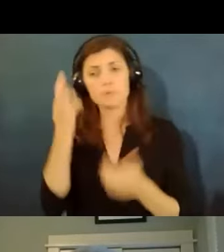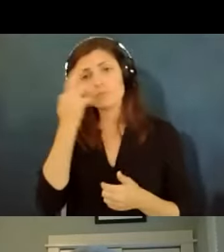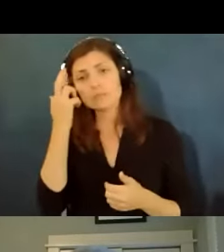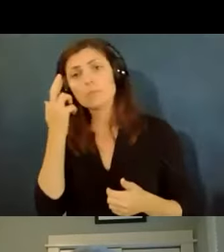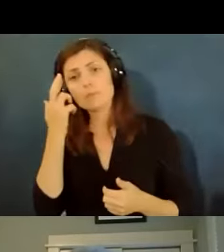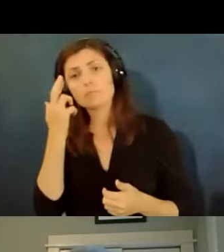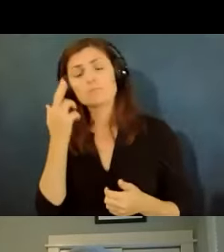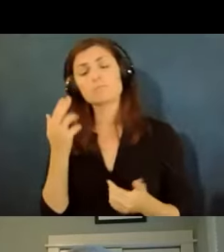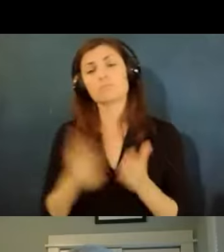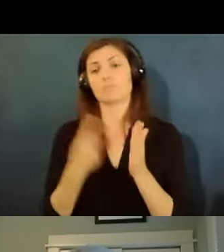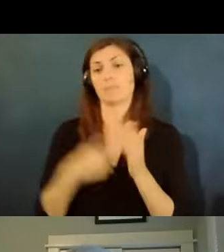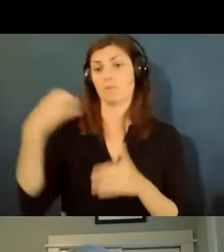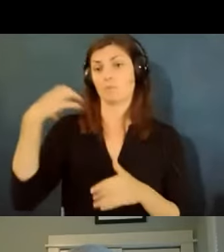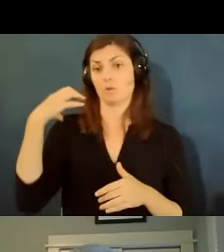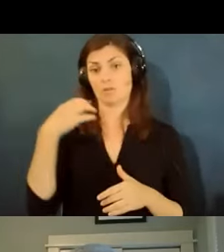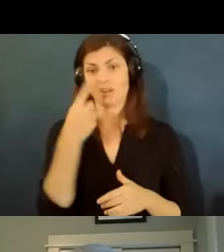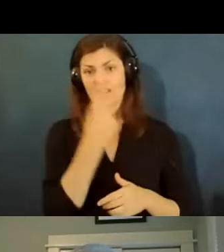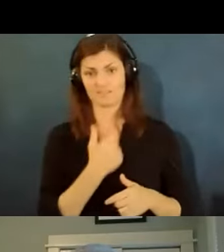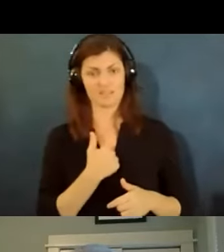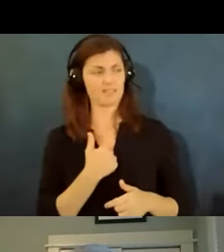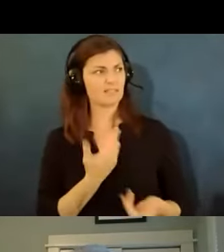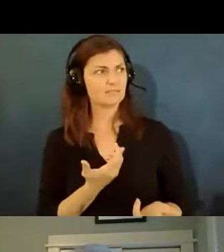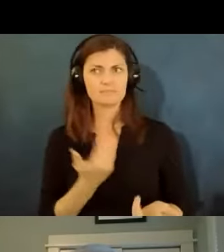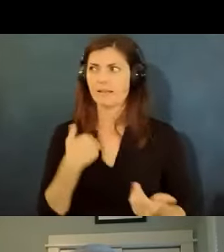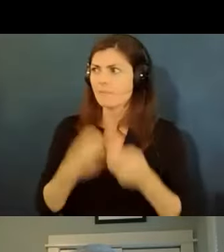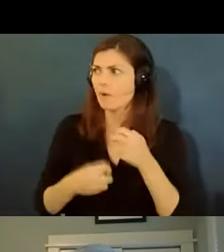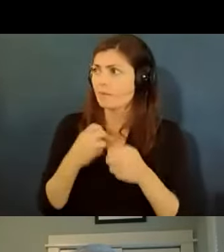approaches me says i'm having these kind of problems but i don't know what to ask for